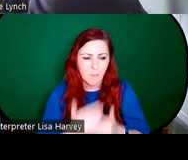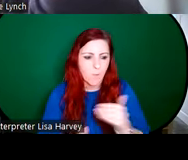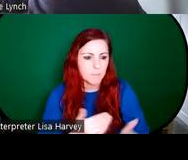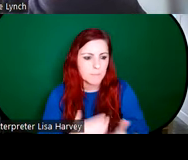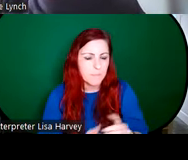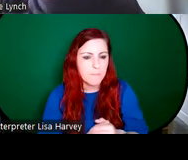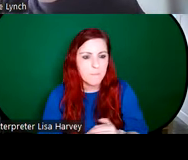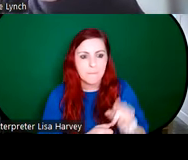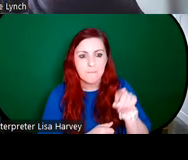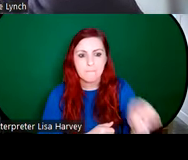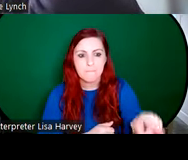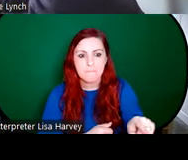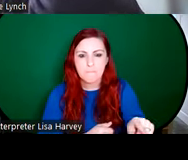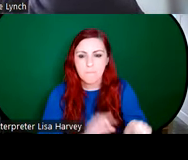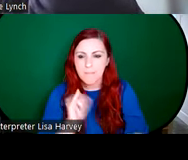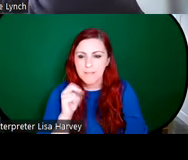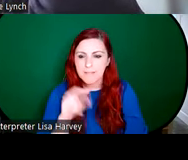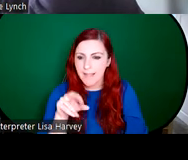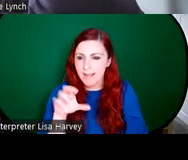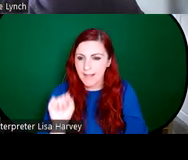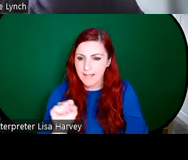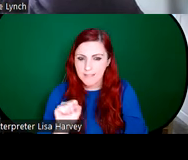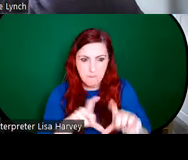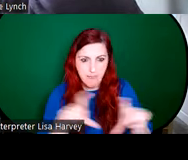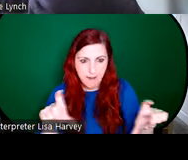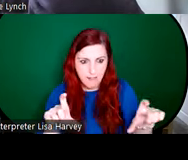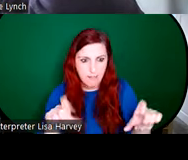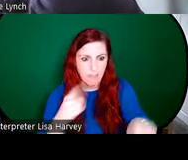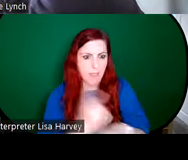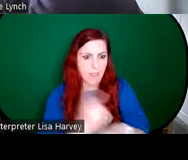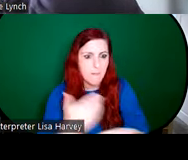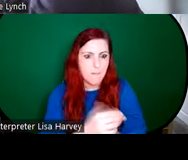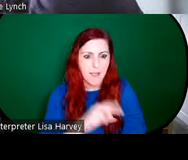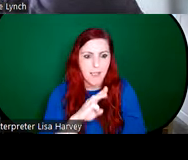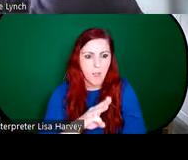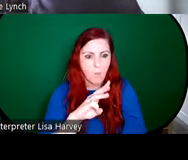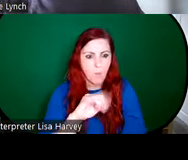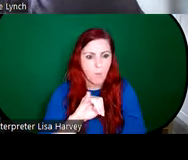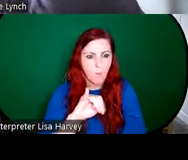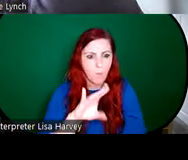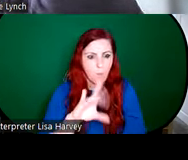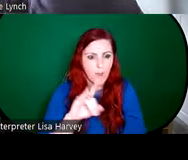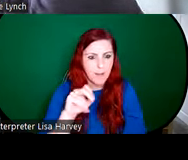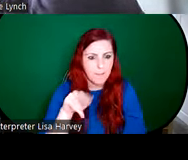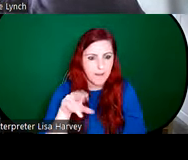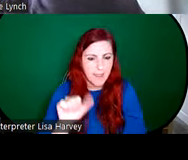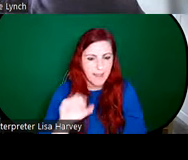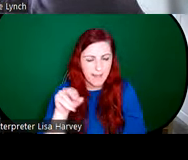is one of the stained glass tiles in the exhibition by Whilhelmina Geddes, "Rhoda opens the door to St. Peter", which we've borrowed from the Ulster